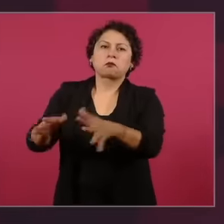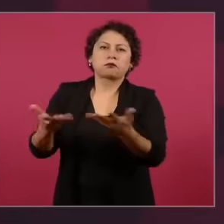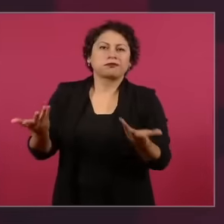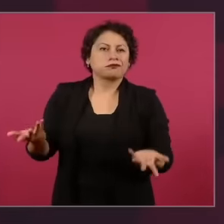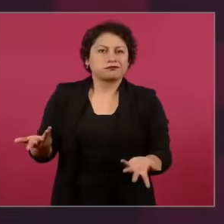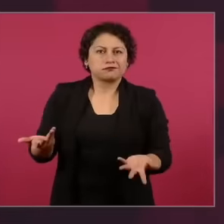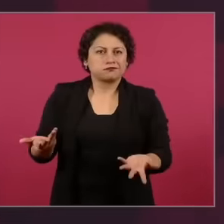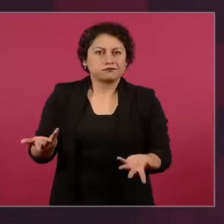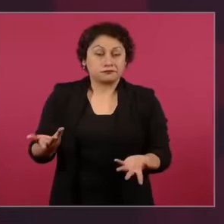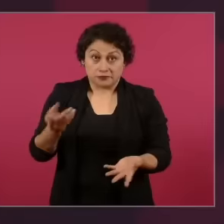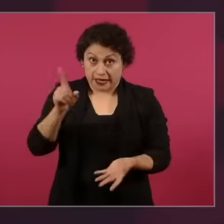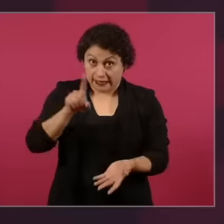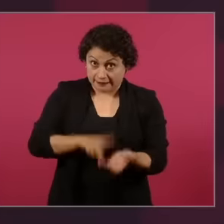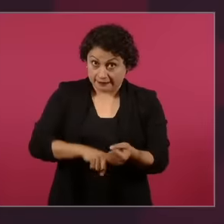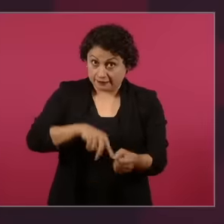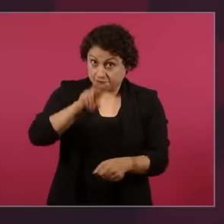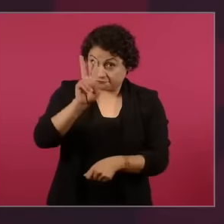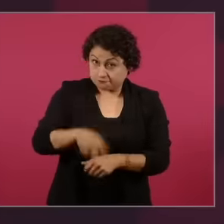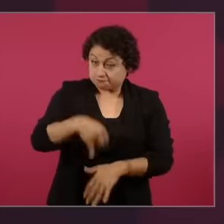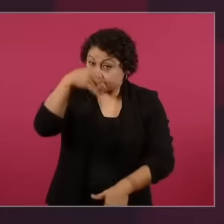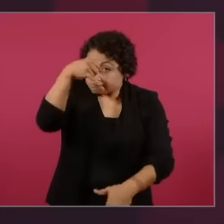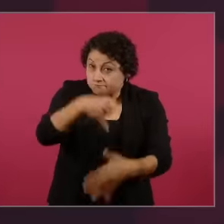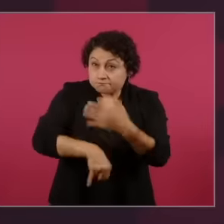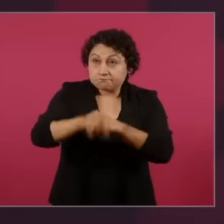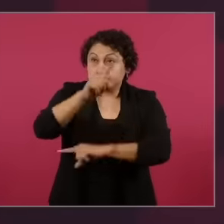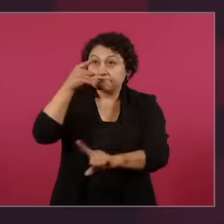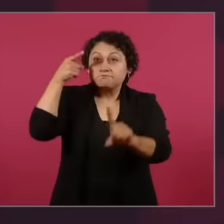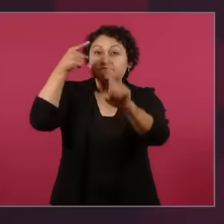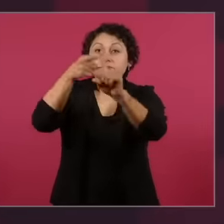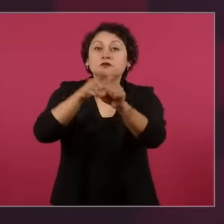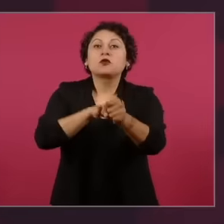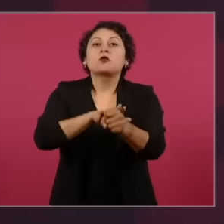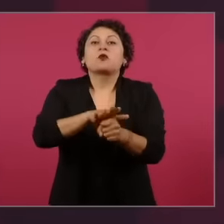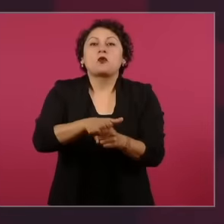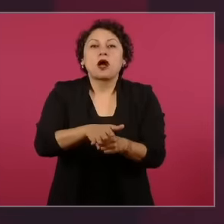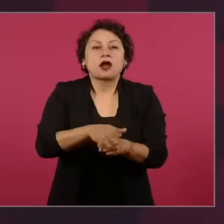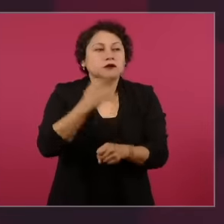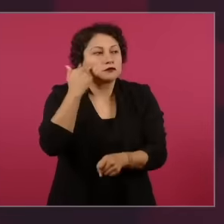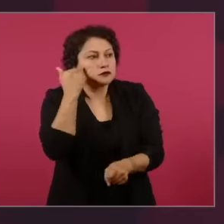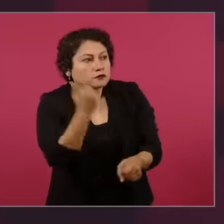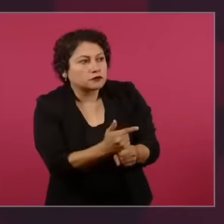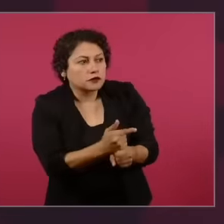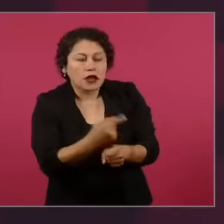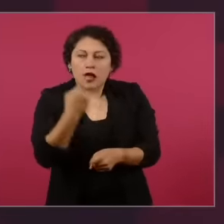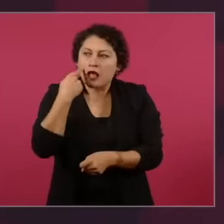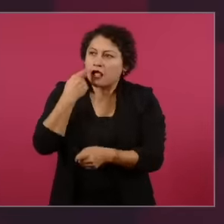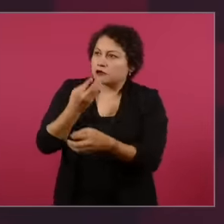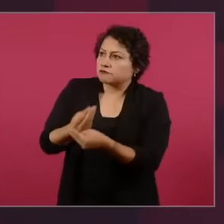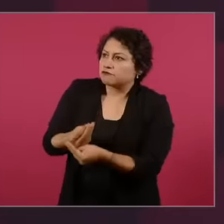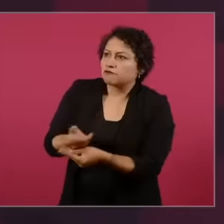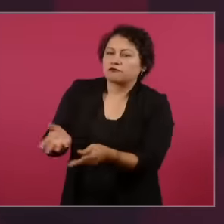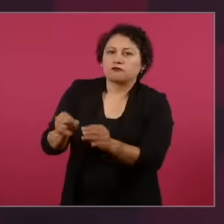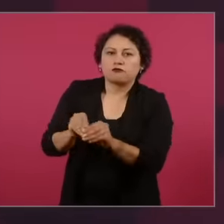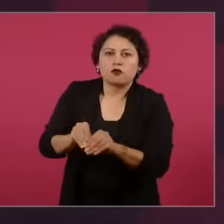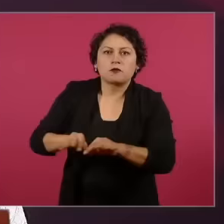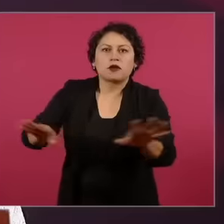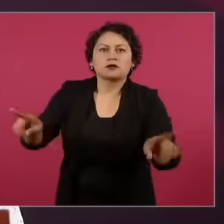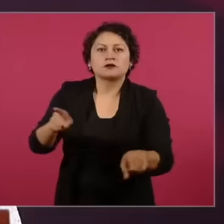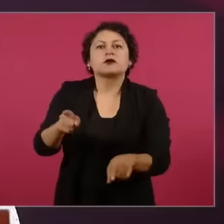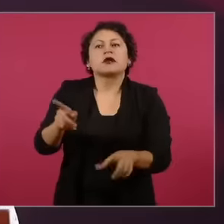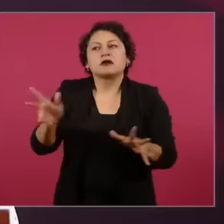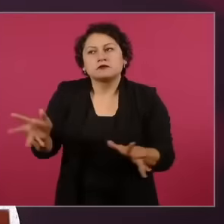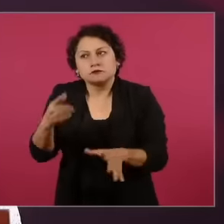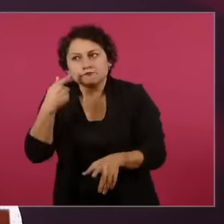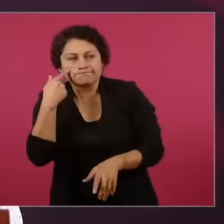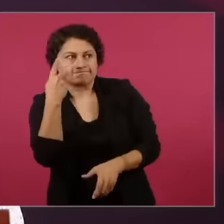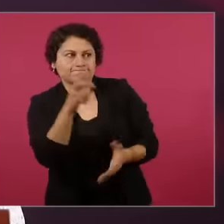primary objective correcting those situations or, therefore, At the very least, prevent them from deepening and continuing